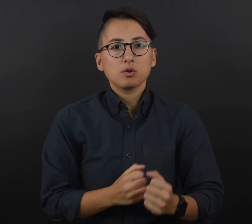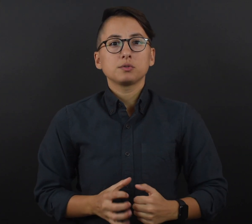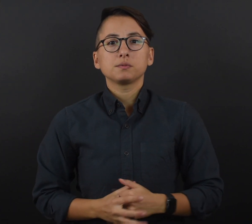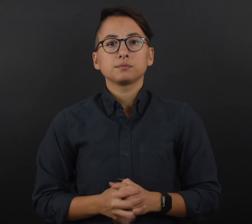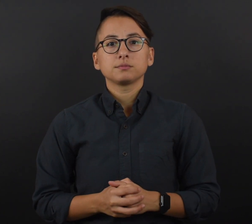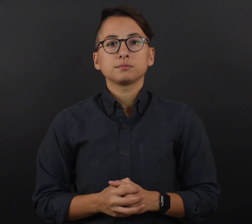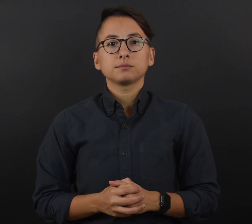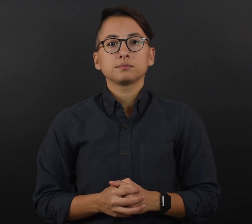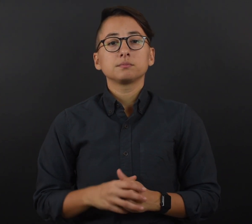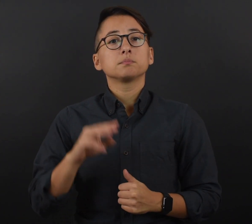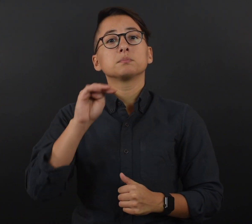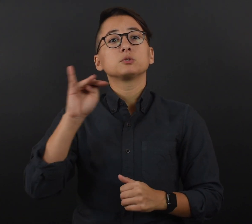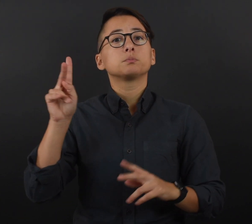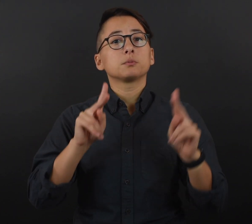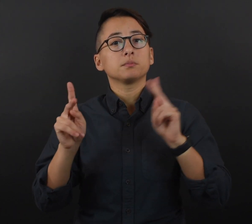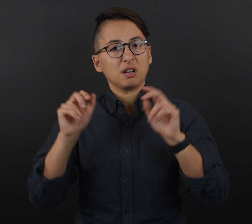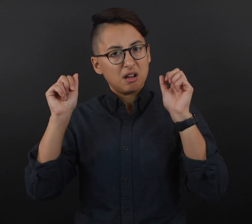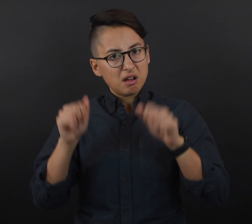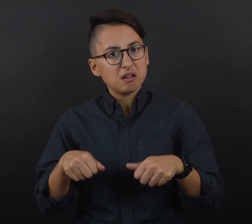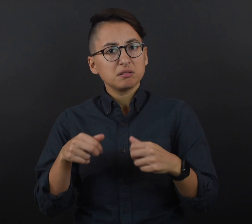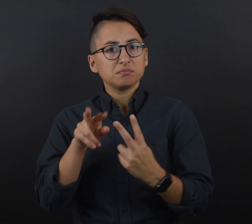Minnesotans will be able to walk-in or make an appointment